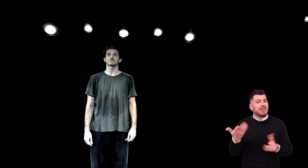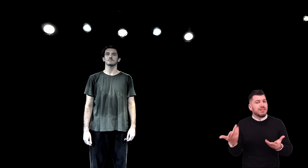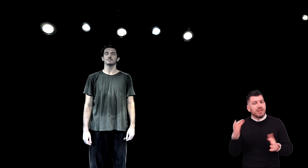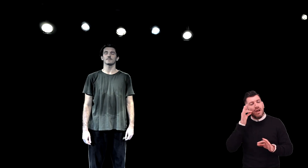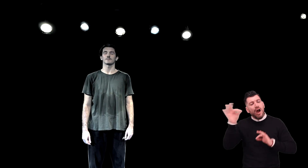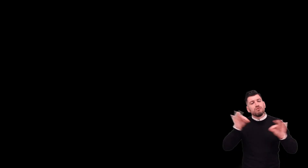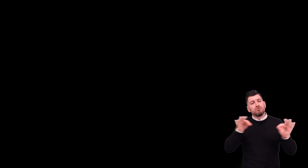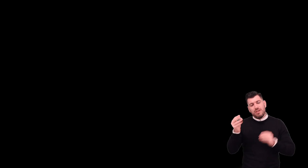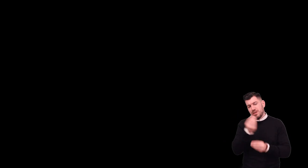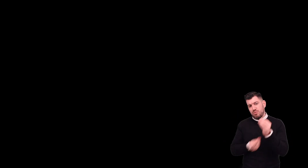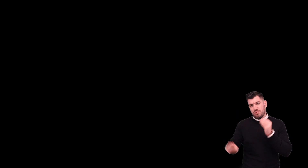(percussion)